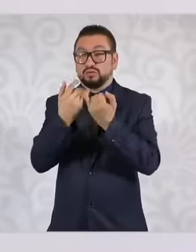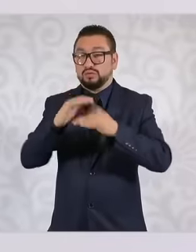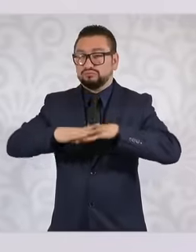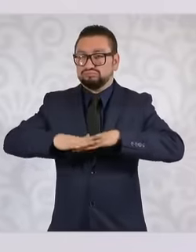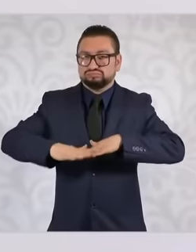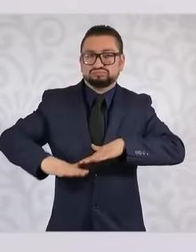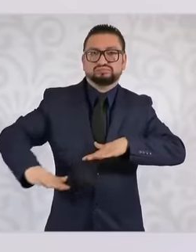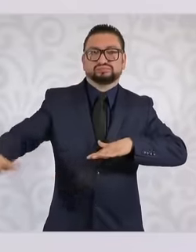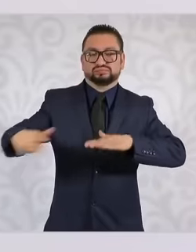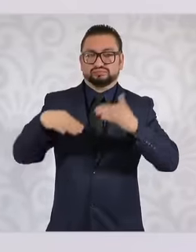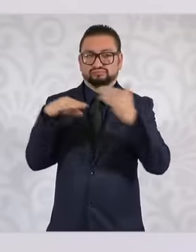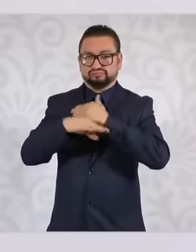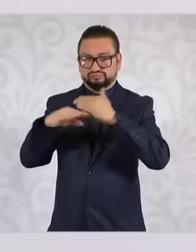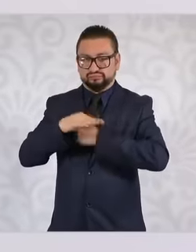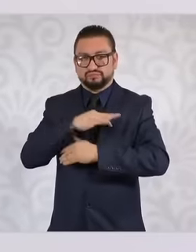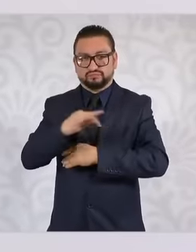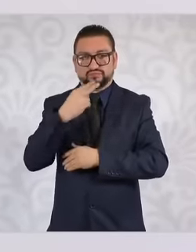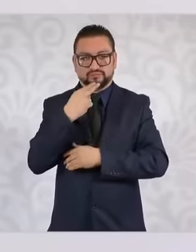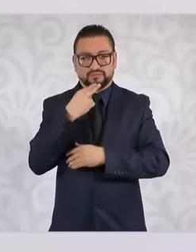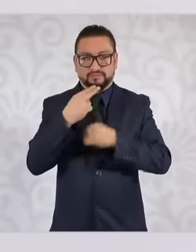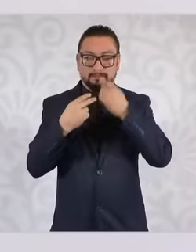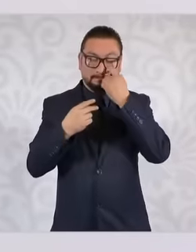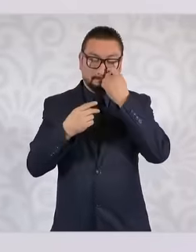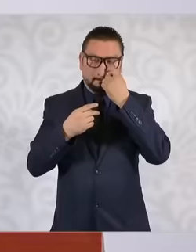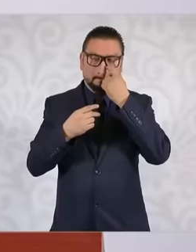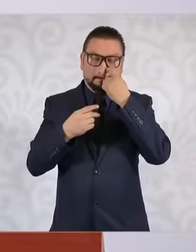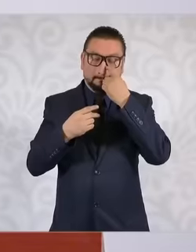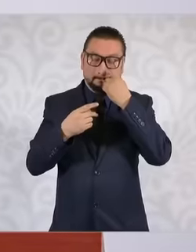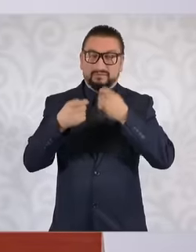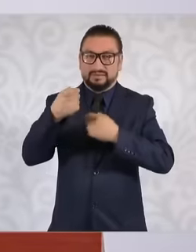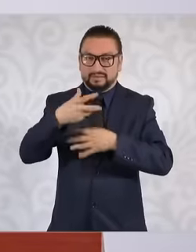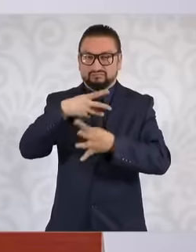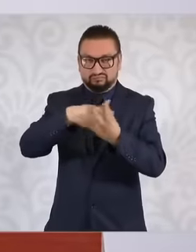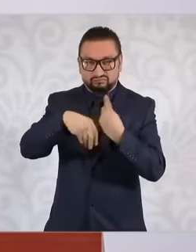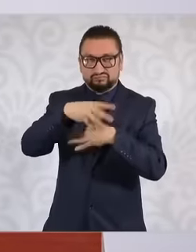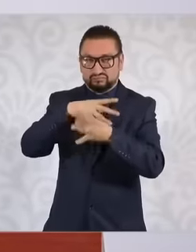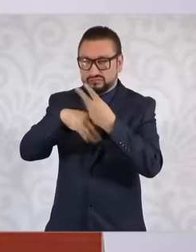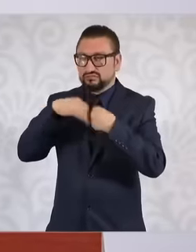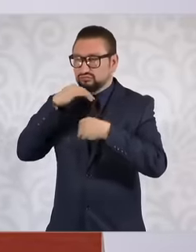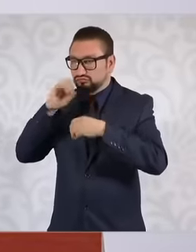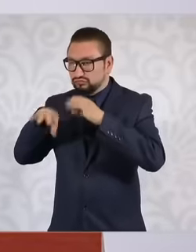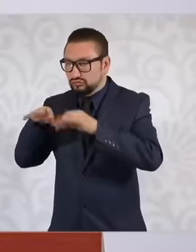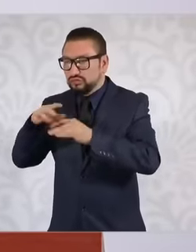roads that are being proposed. I mean, that is the circular economy. We are even exploring